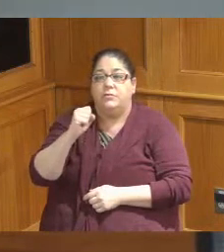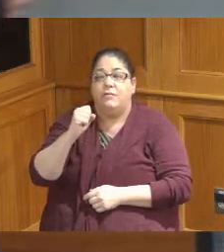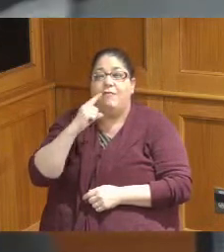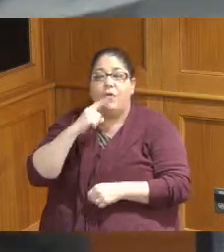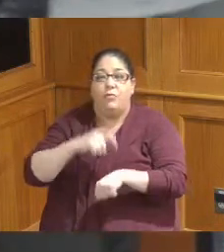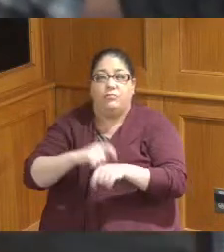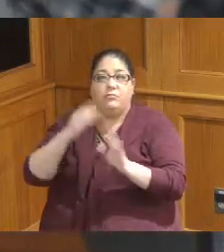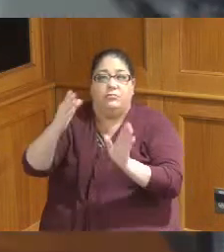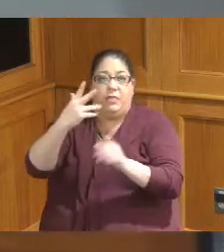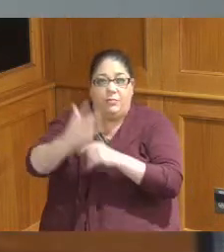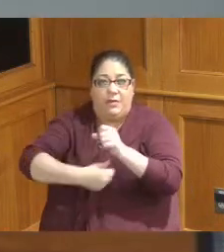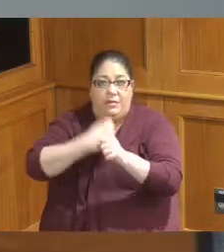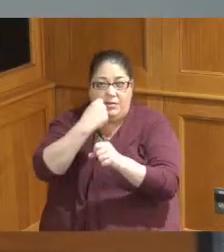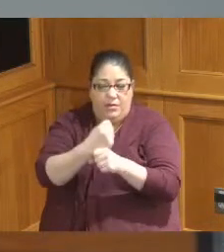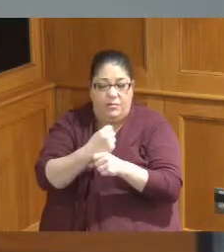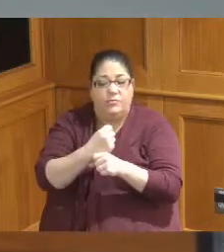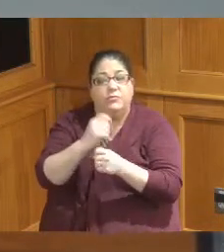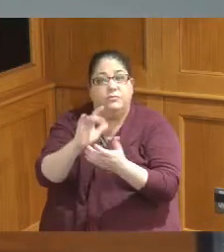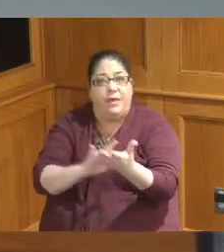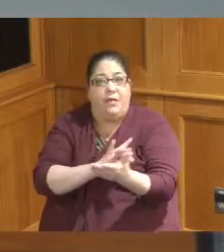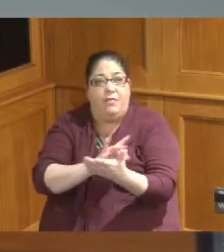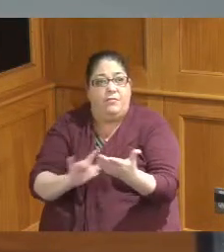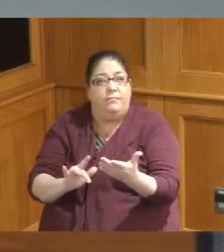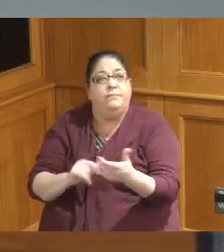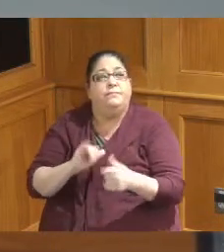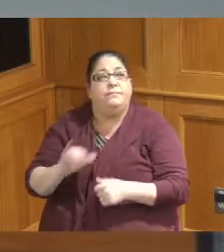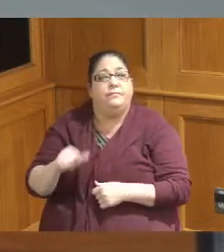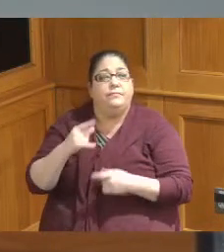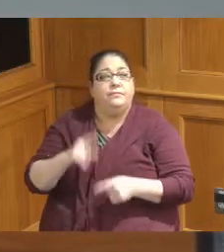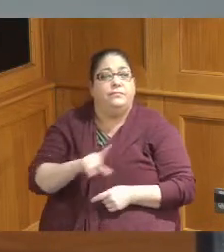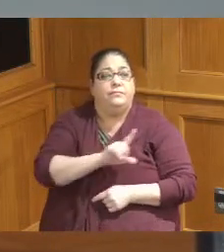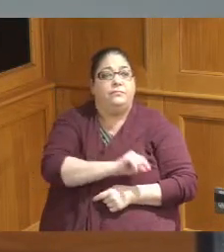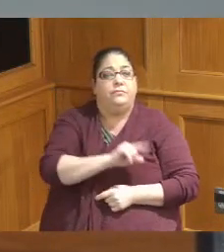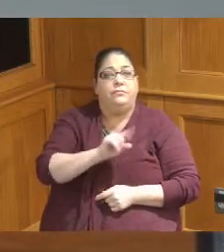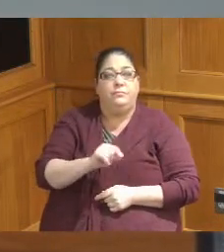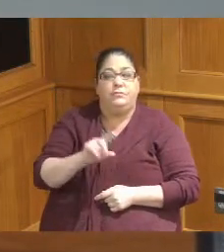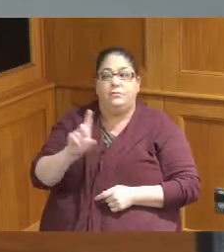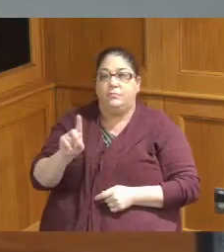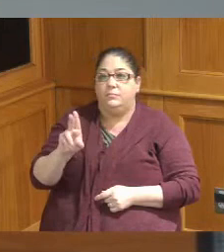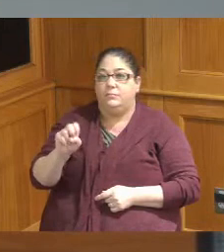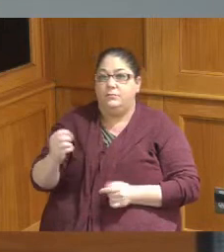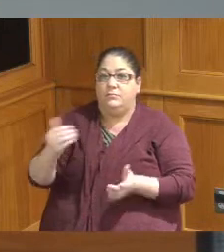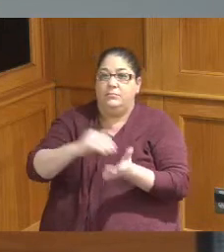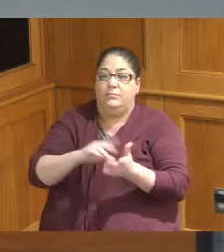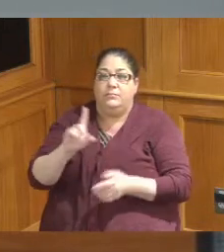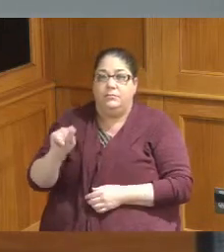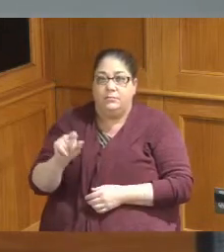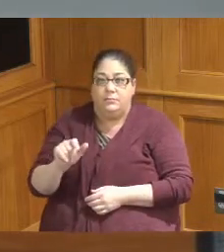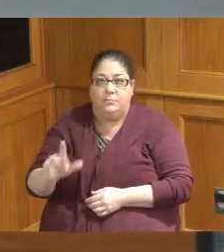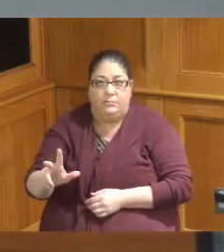issued them for three years in 2020 which would become due in 2023 with the expectation that at